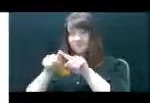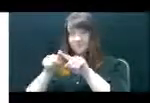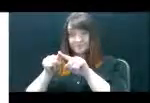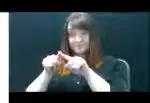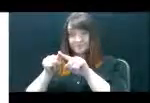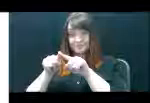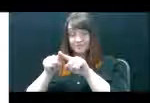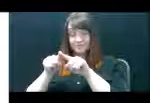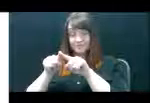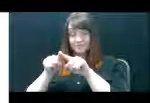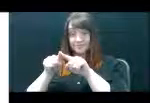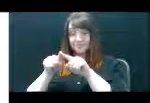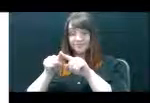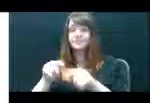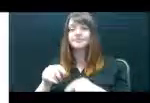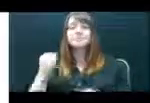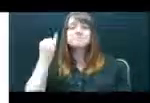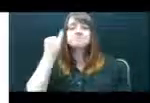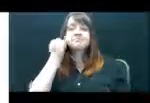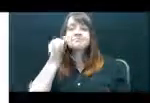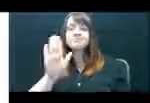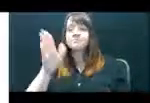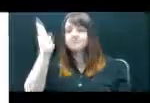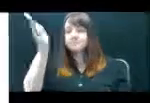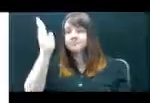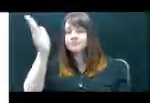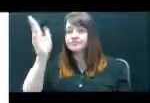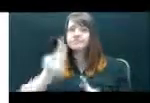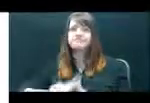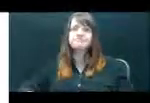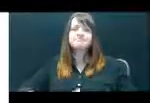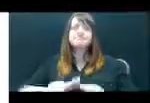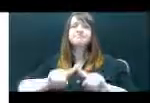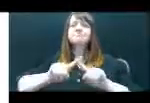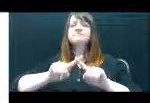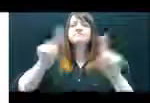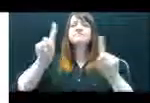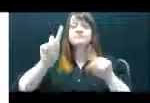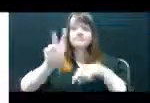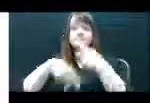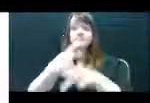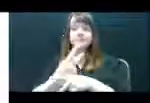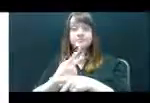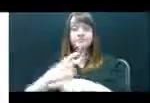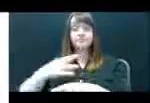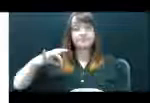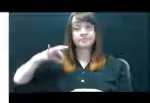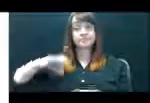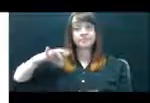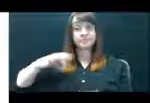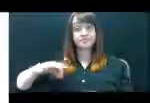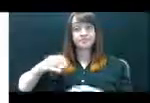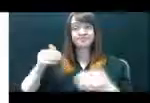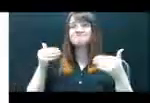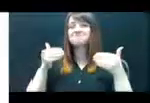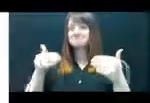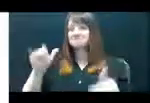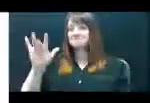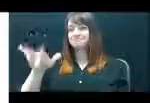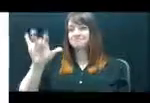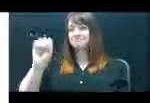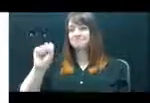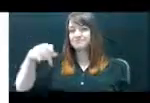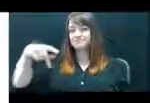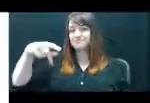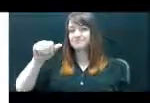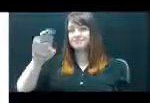If you want to offer a different type of credits, press the space bar. You will enter the type